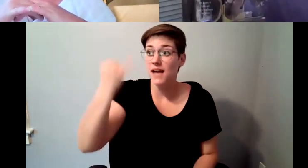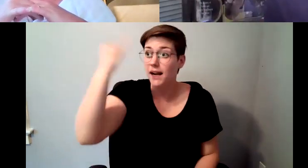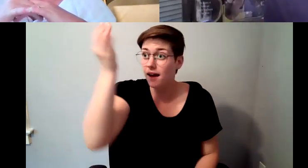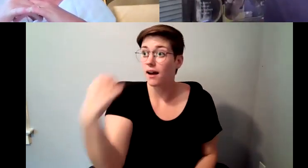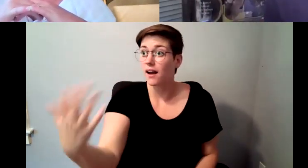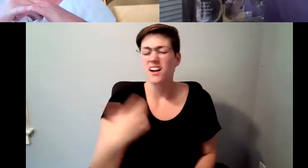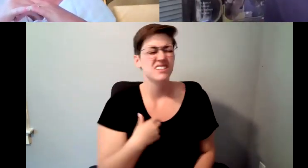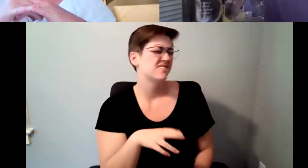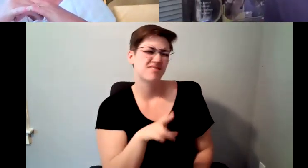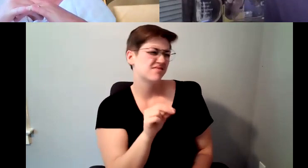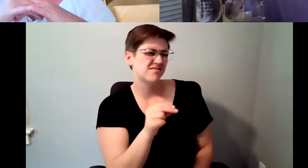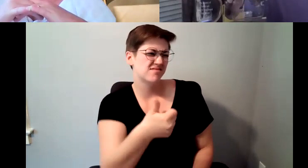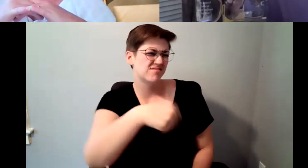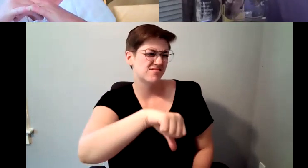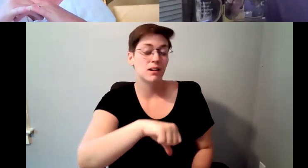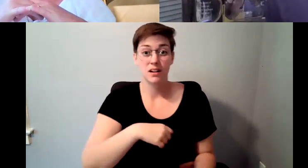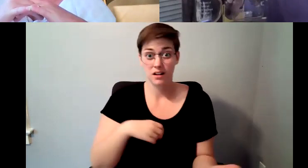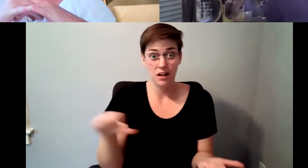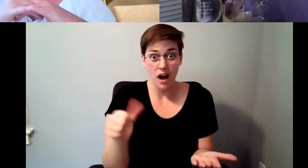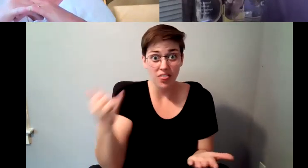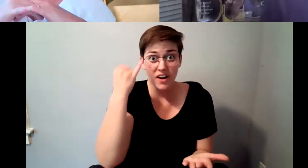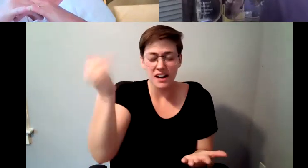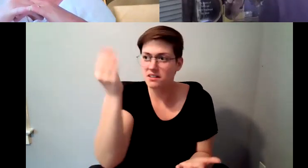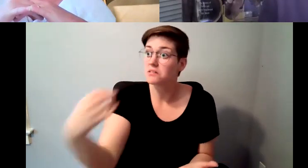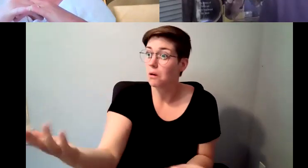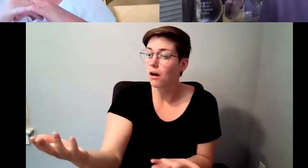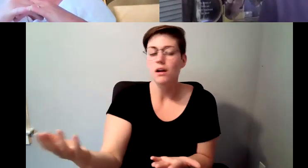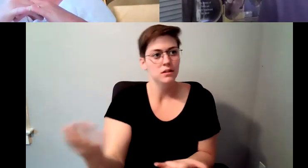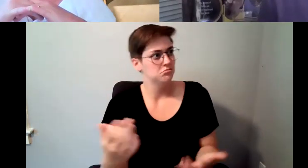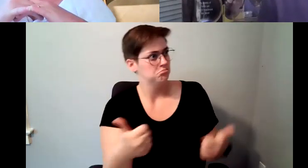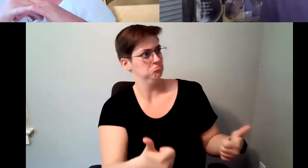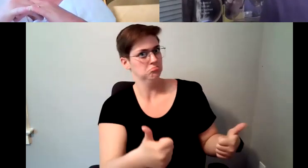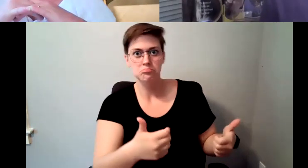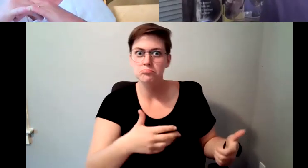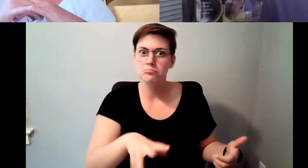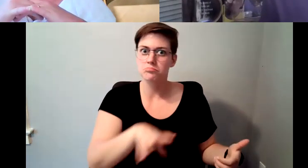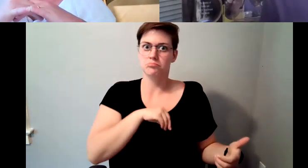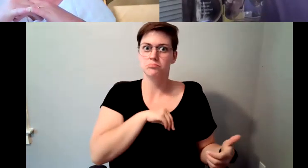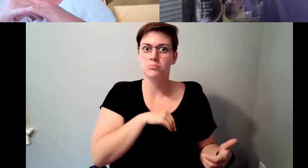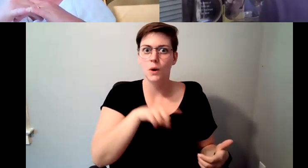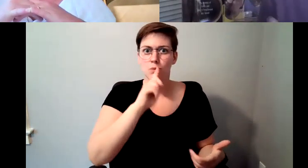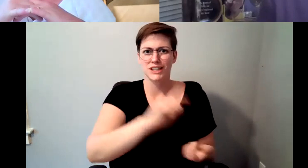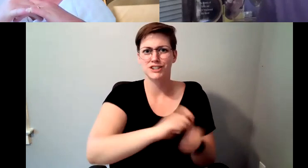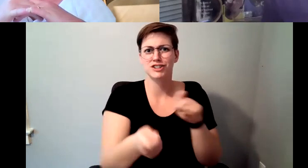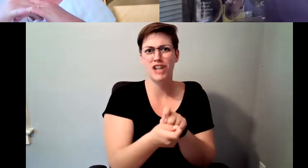D. Major Cohen: That I came up with were actually things that. D. Major Cohen: In a way change the direction of the company, they certainly changed the